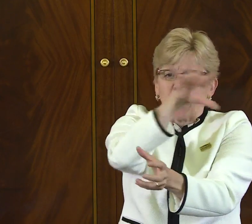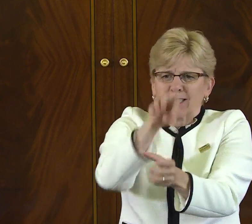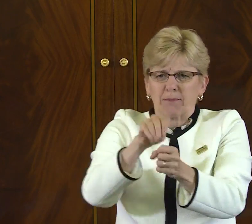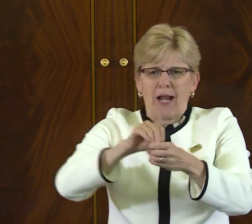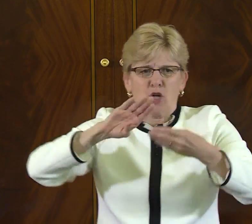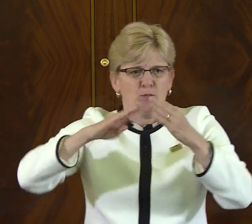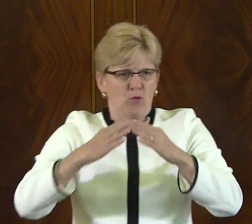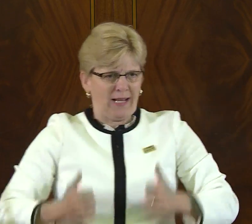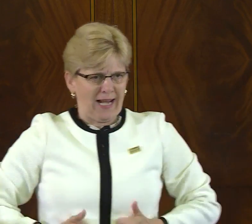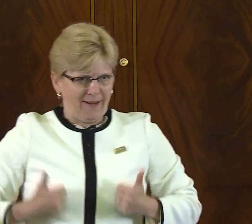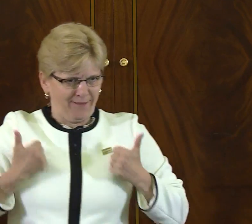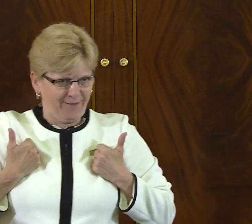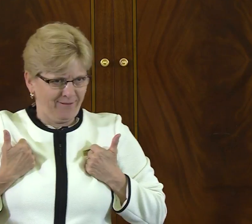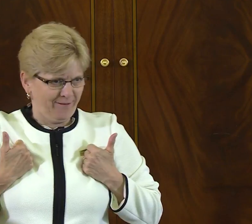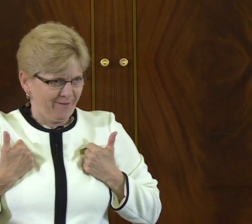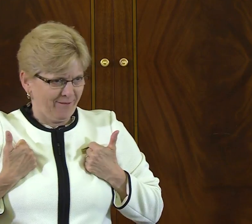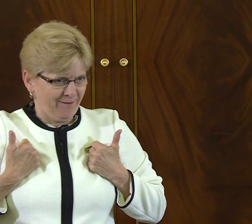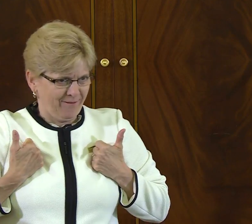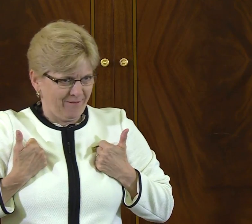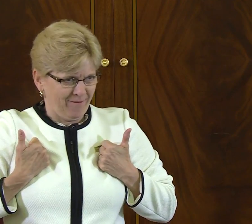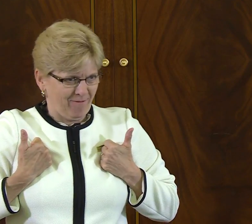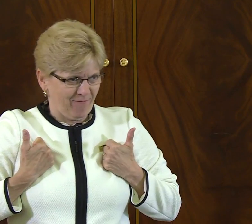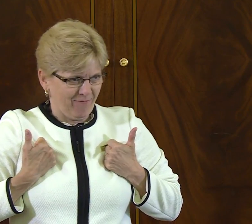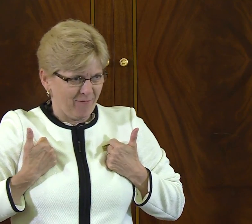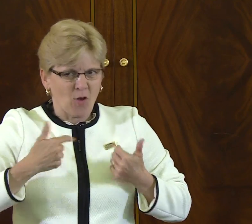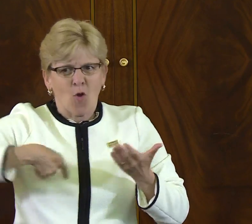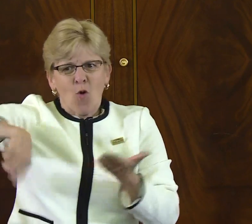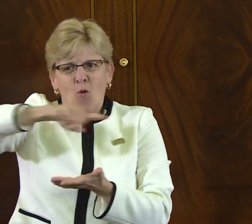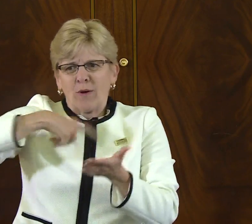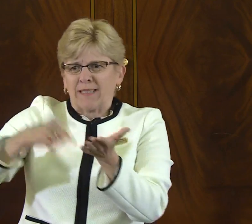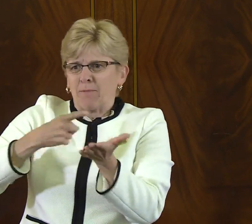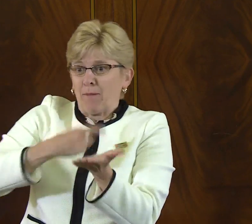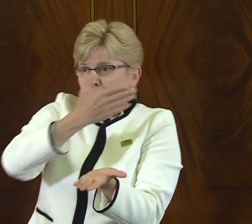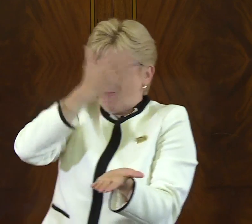It's about the right to participate in community life.